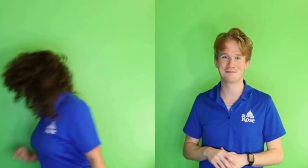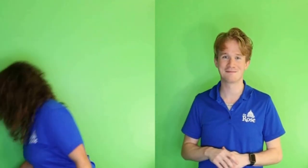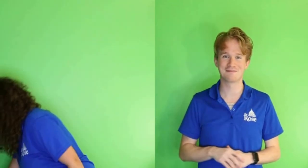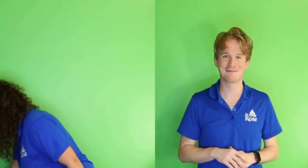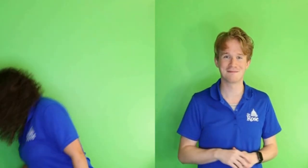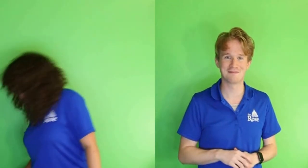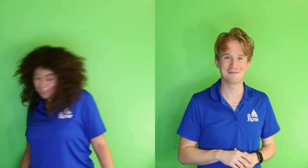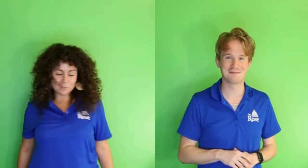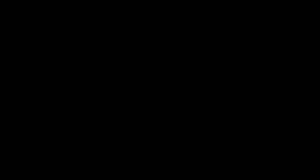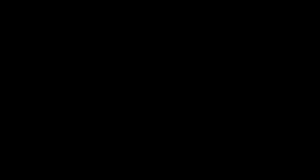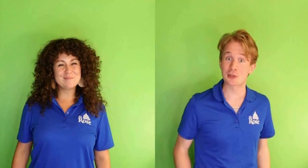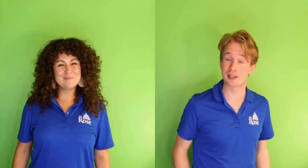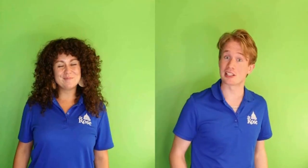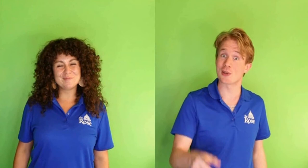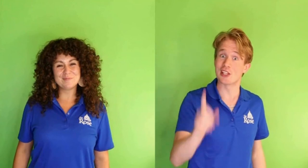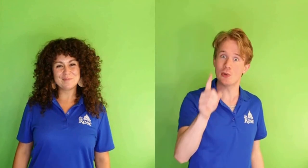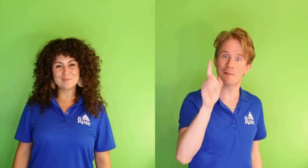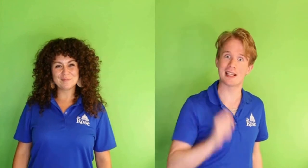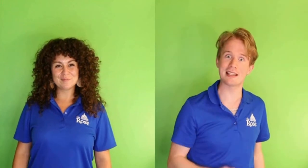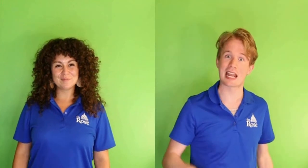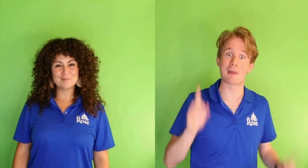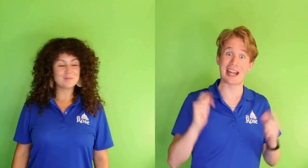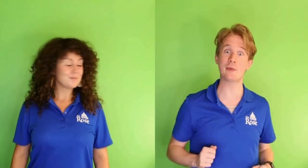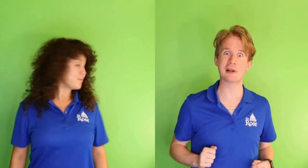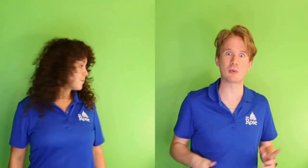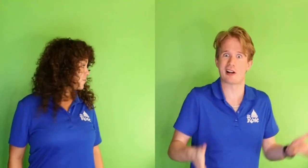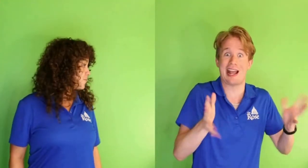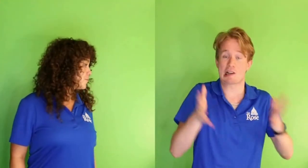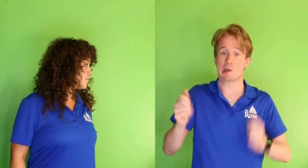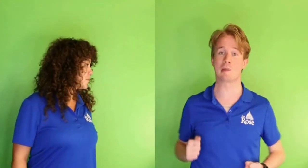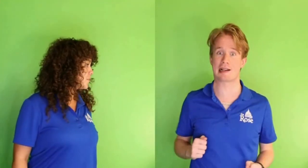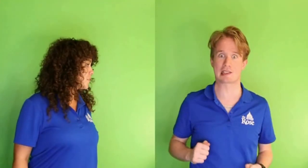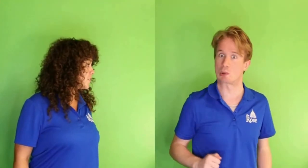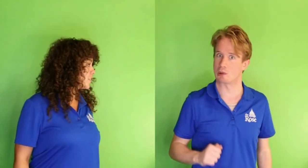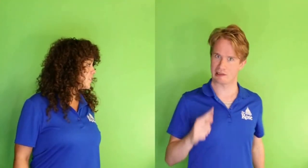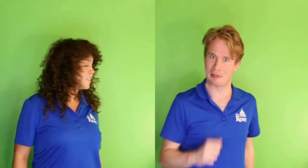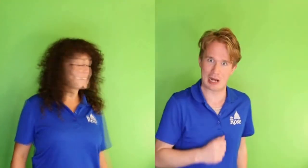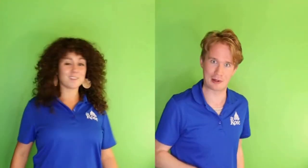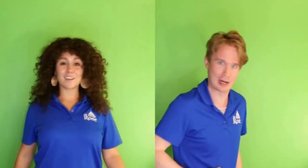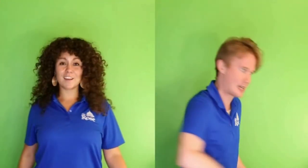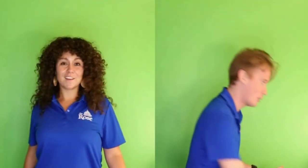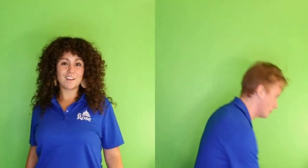I've actually got a really special thing so that you can play this game anywhere you want at home, at school. Let me grab it right now.